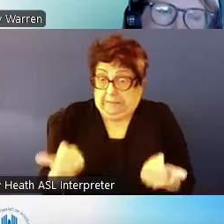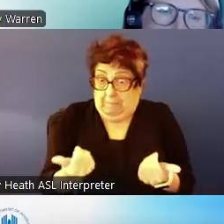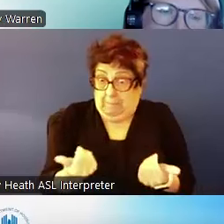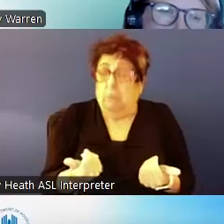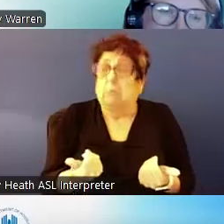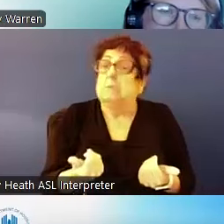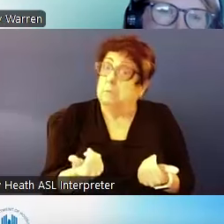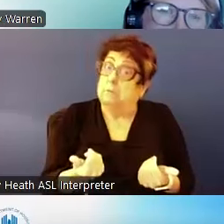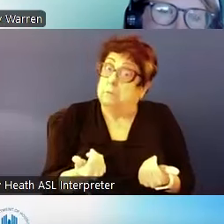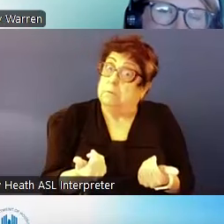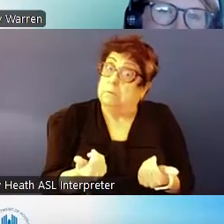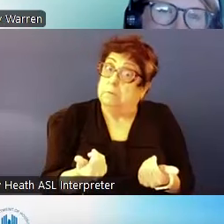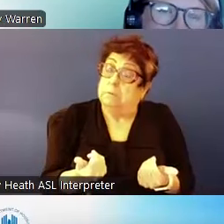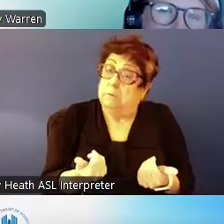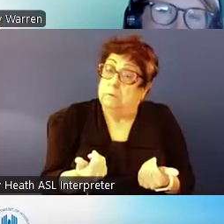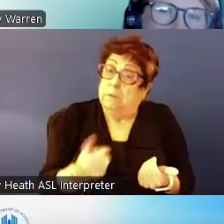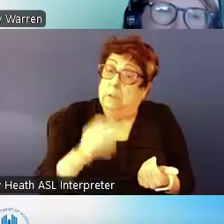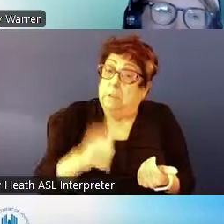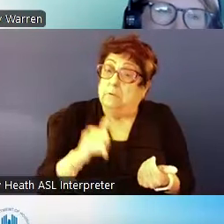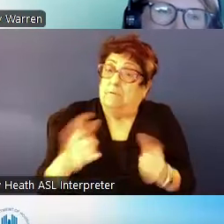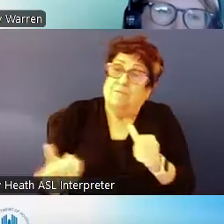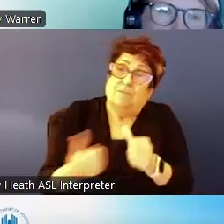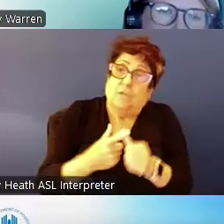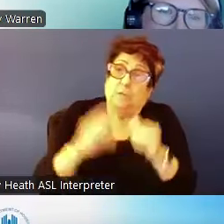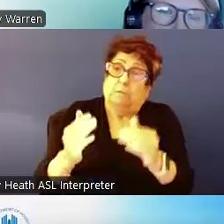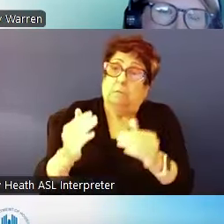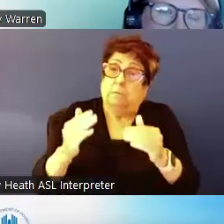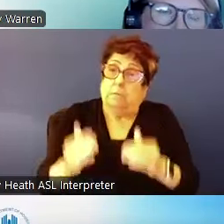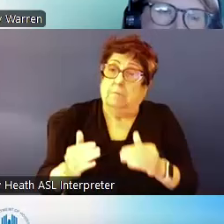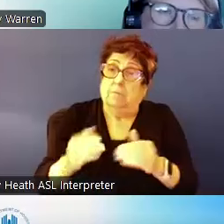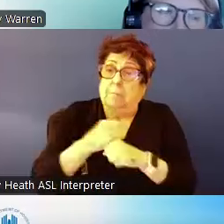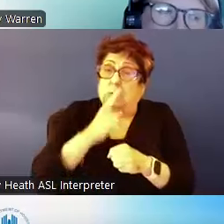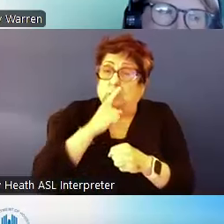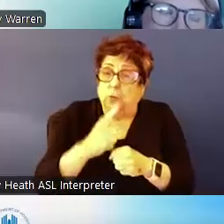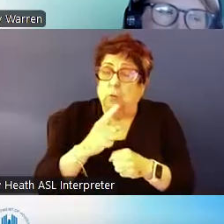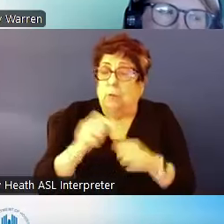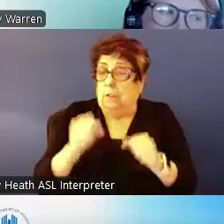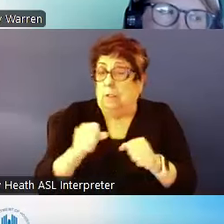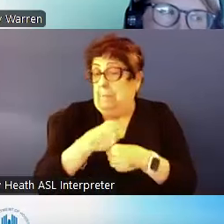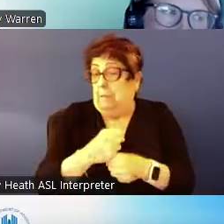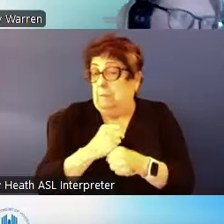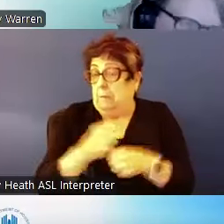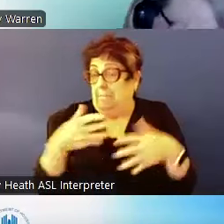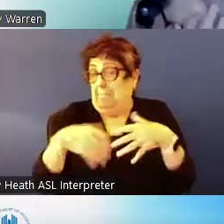This is the first step in ensuring we can make mainstream vouchers more specifically targeted to